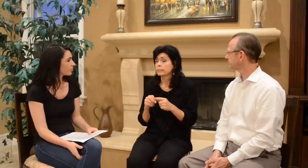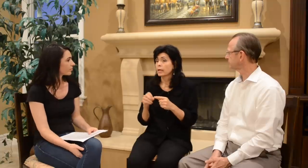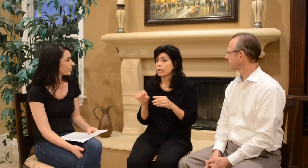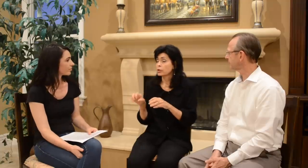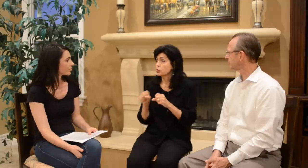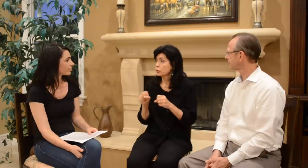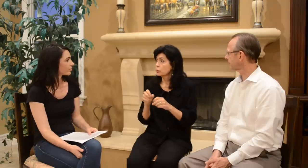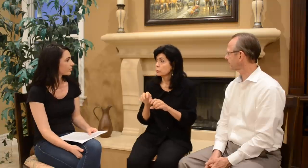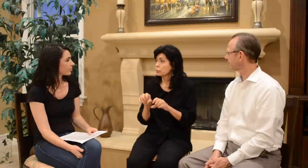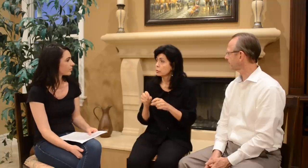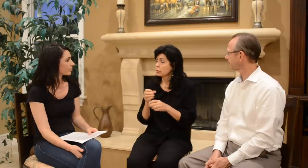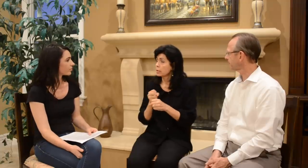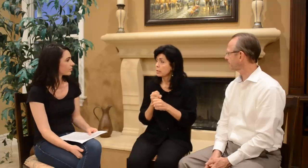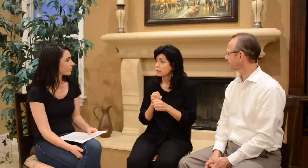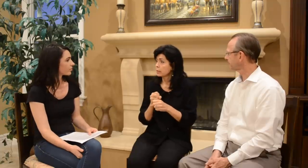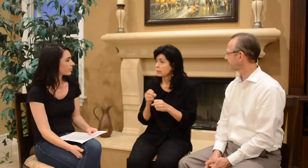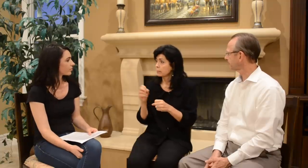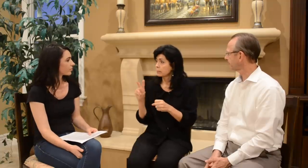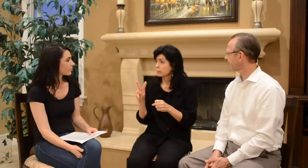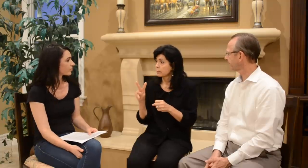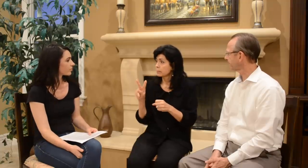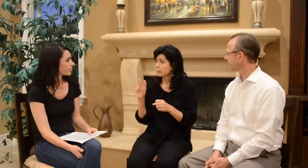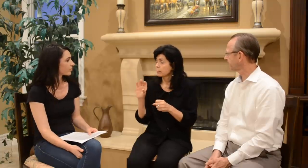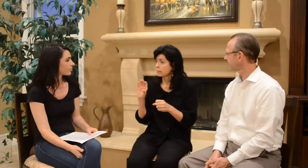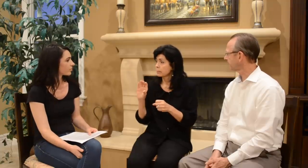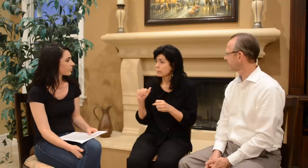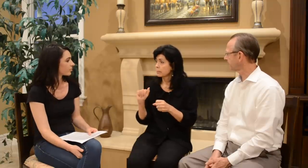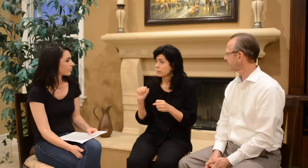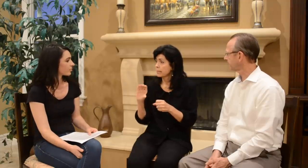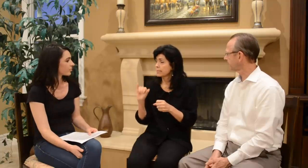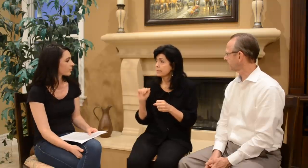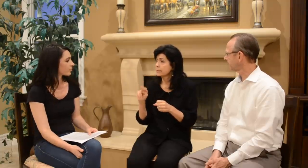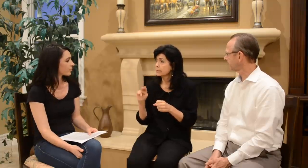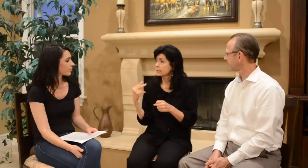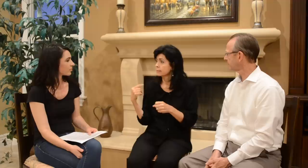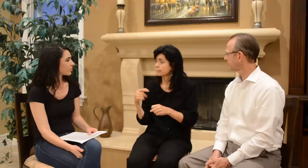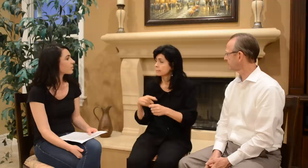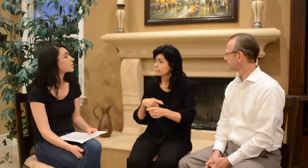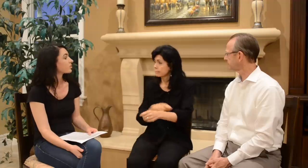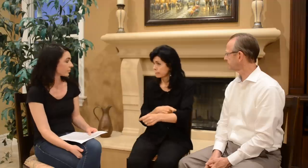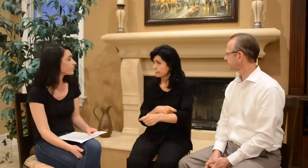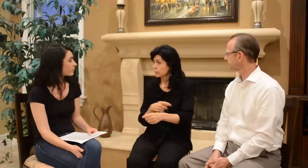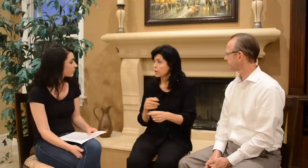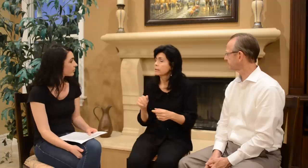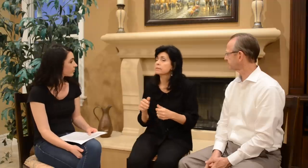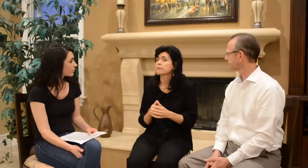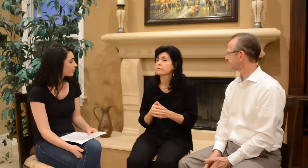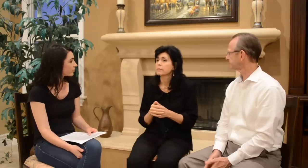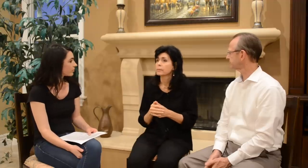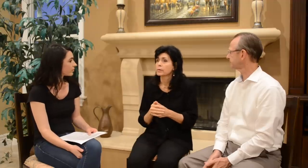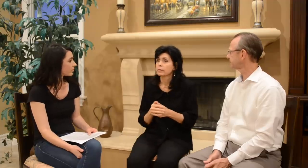I took you to get vaccines